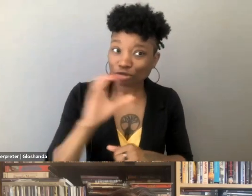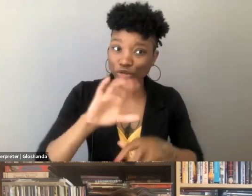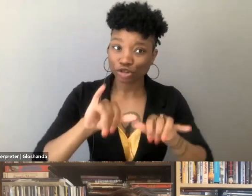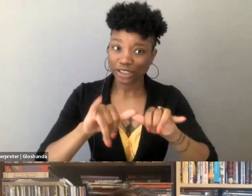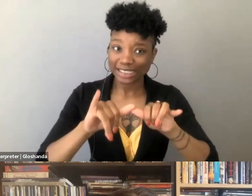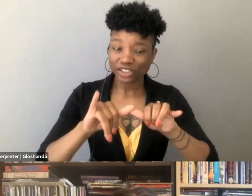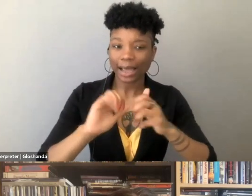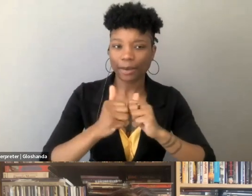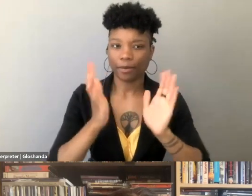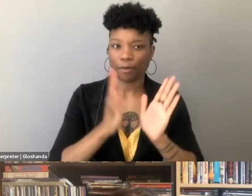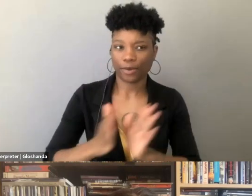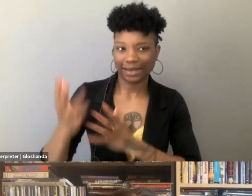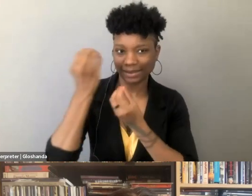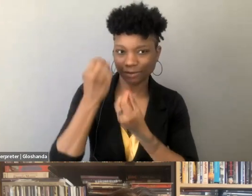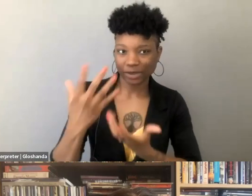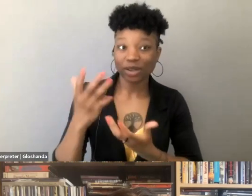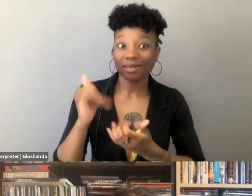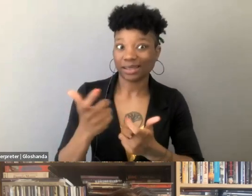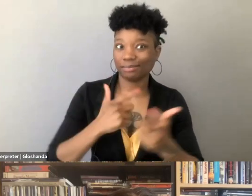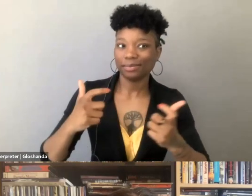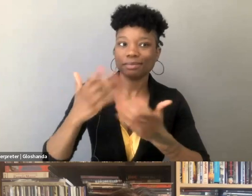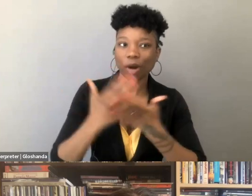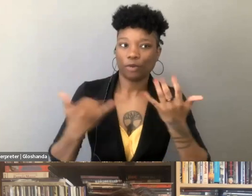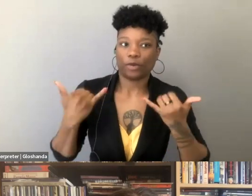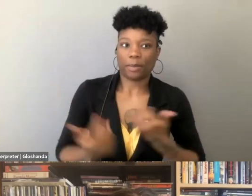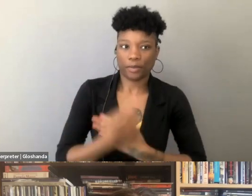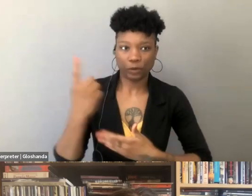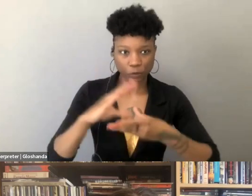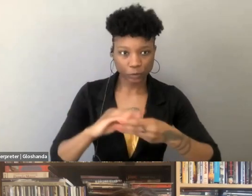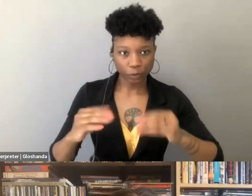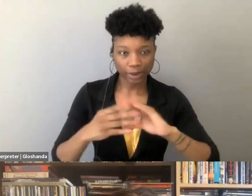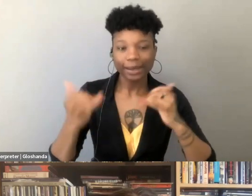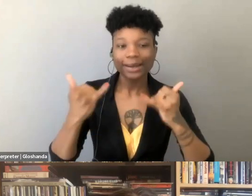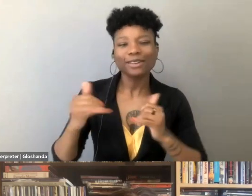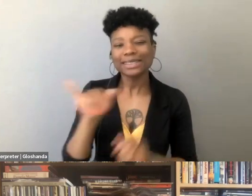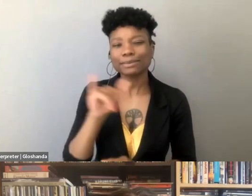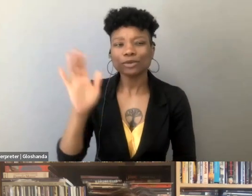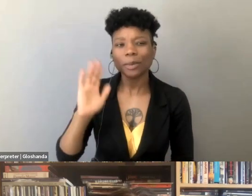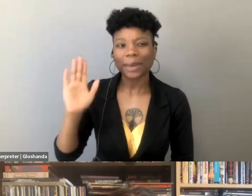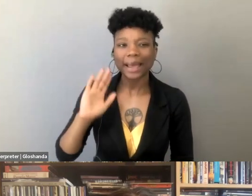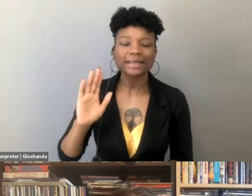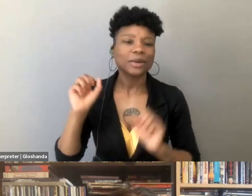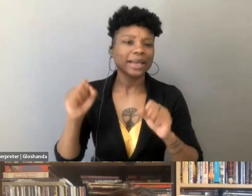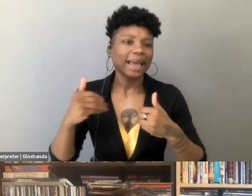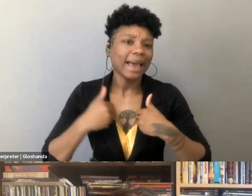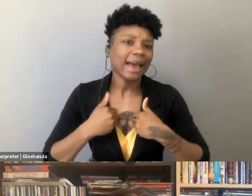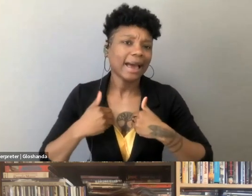And that's a big part of the contemporary story now, which is different from in the past in some ways, like taking up space in a billboard was fraught,